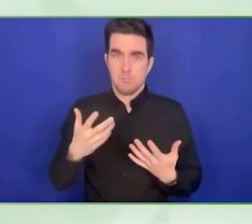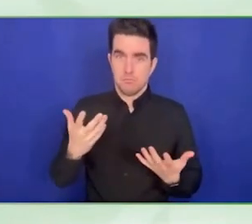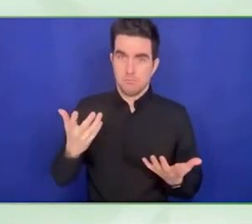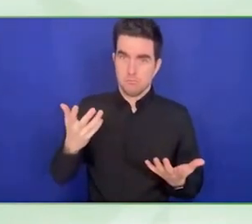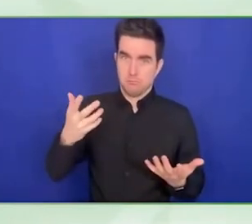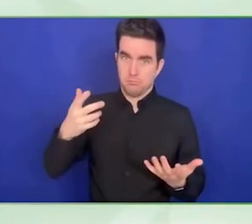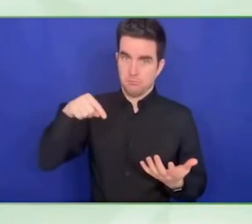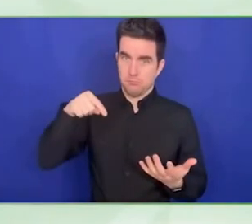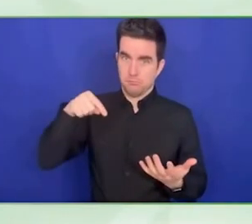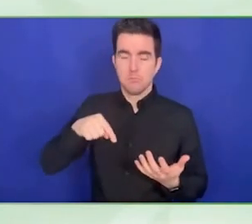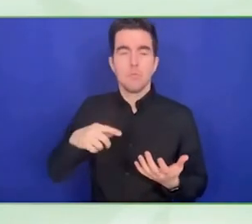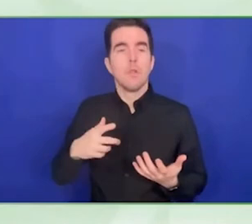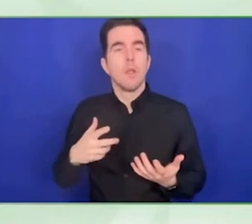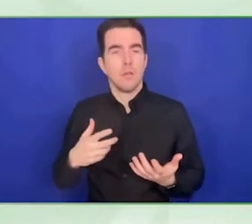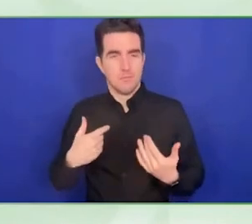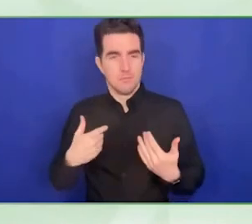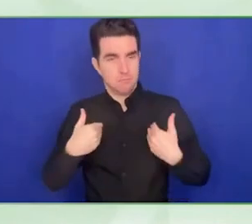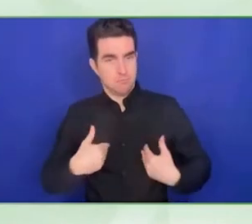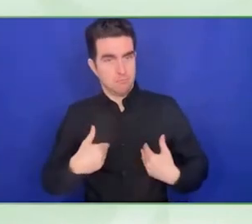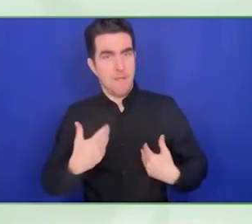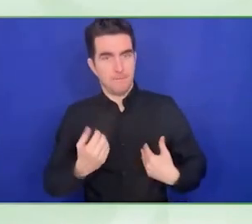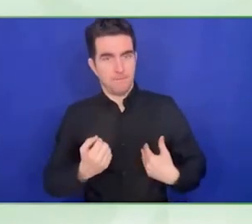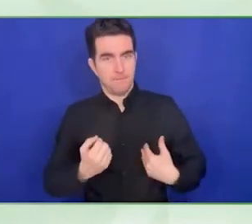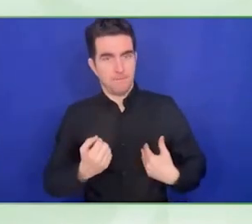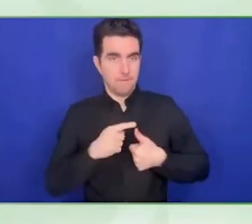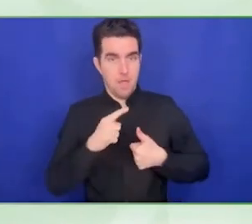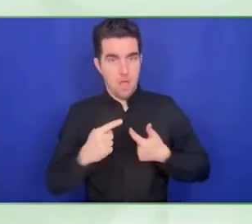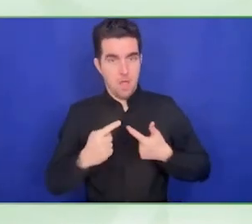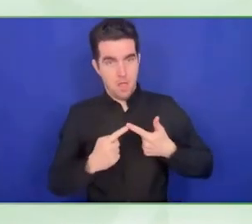five minutes because we have other colleagues. Over to you.